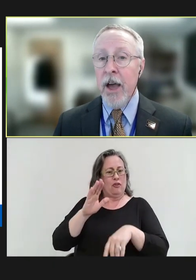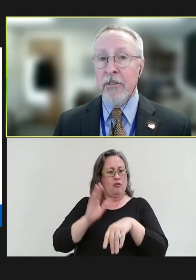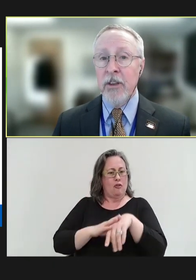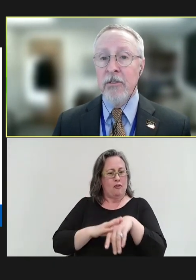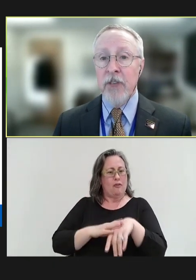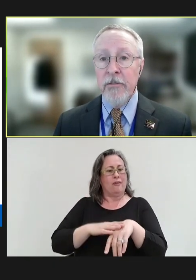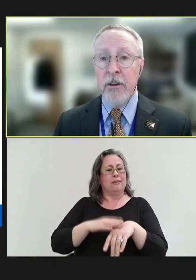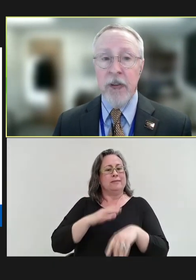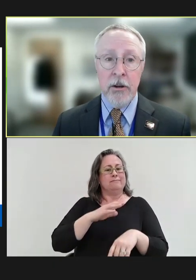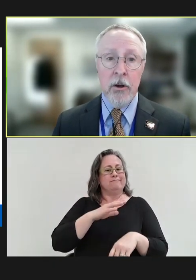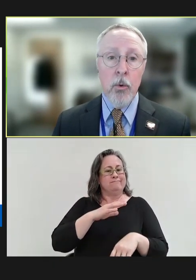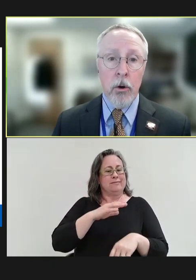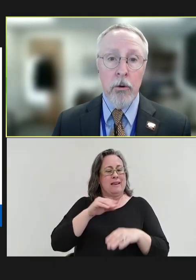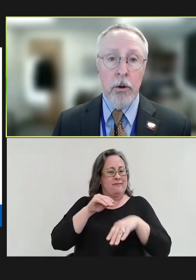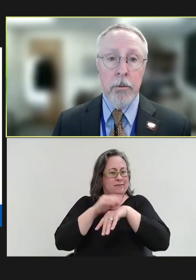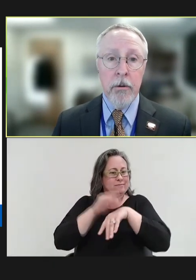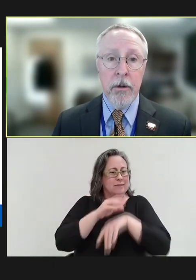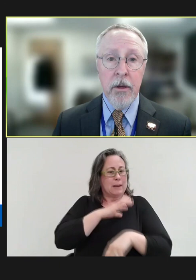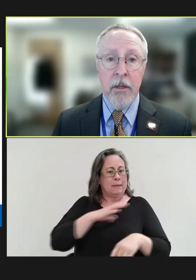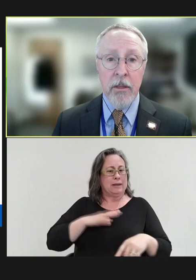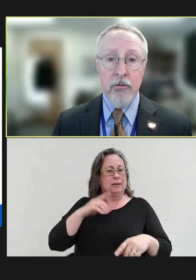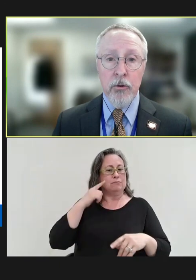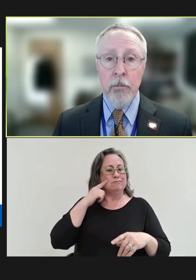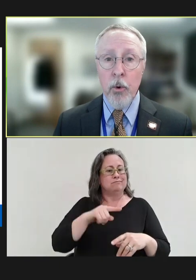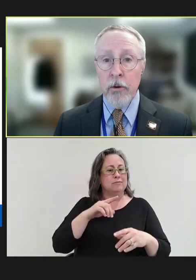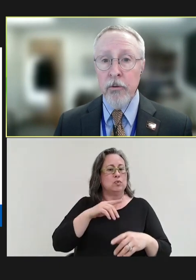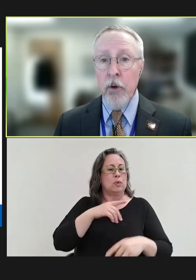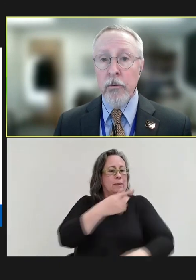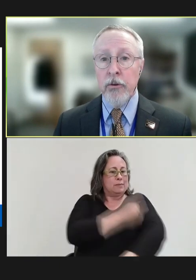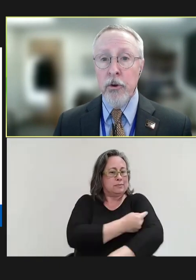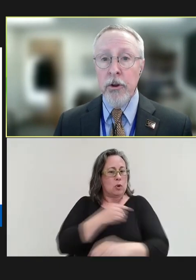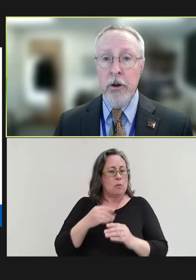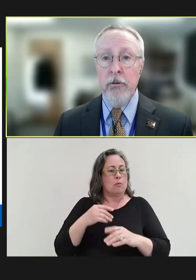Vaccine Safety Technical Work Group. This group worked for over two years